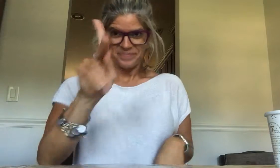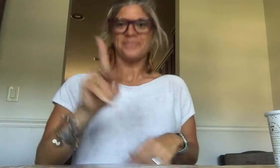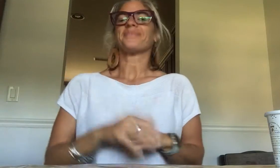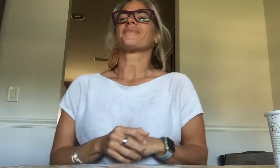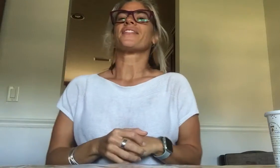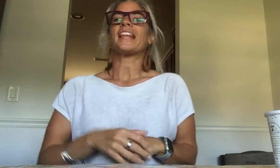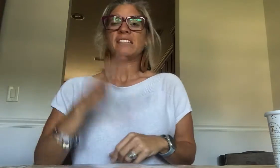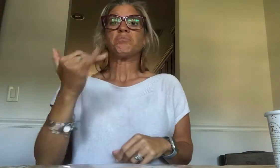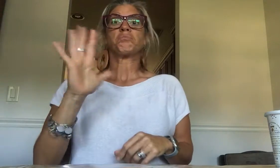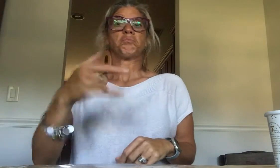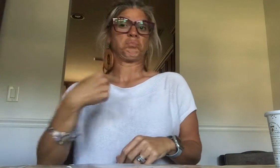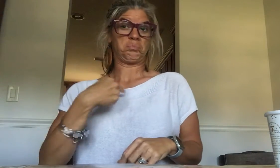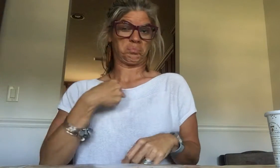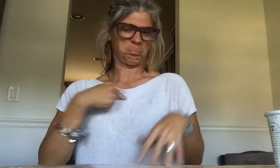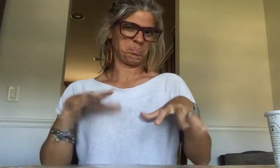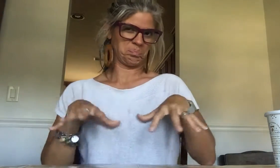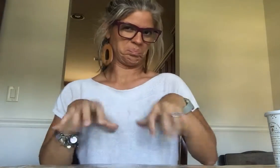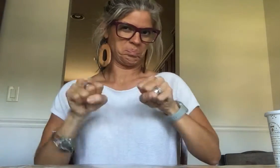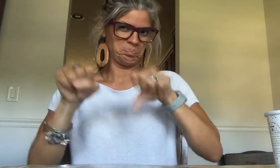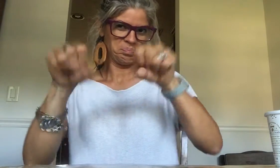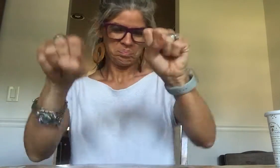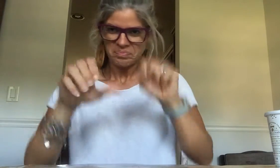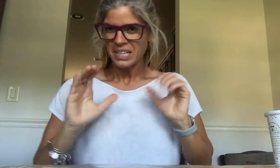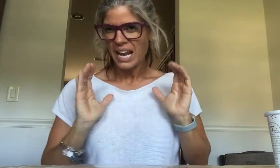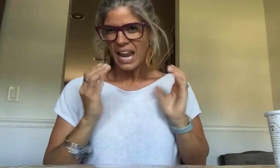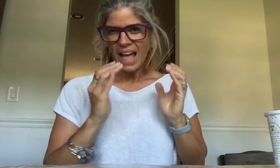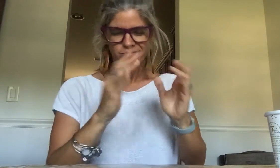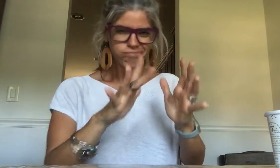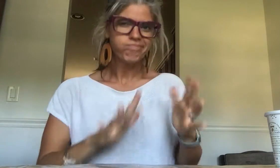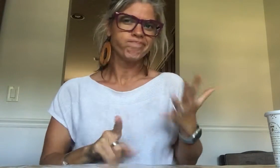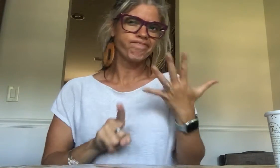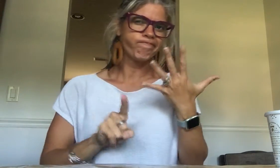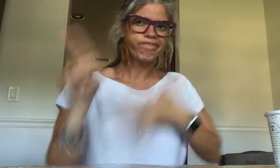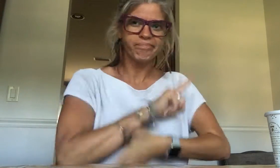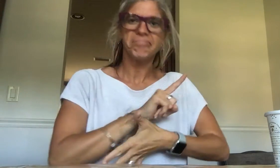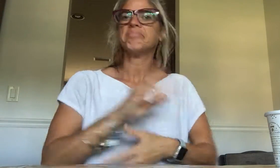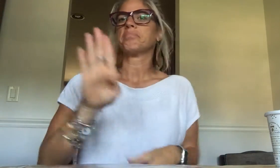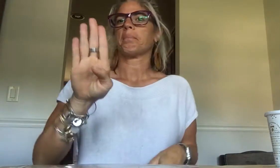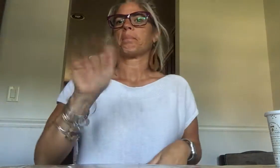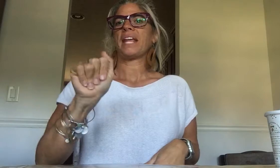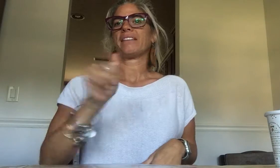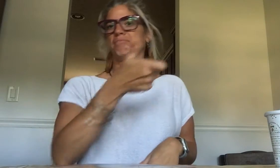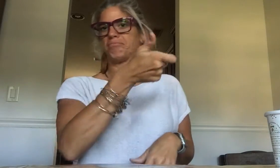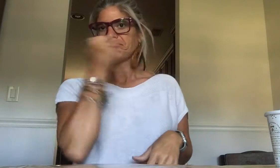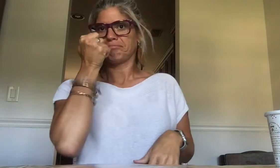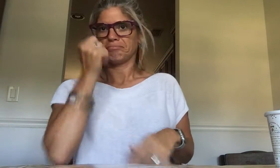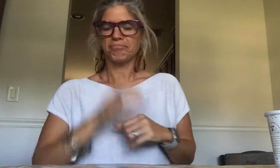(1st person perspective) I took all the classes Got my B.A.